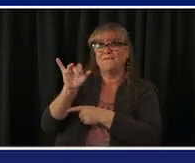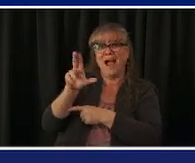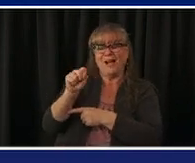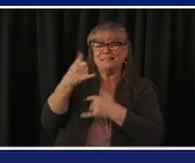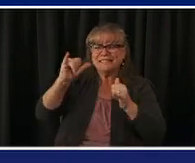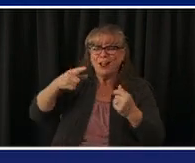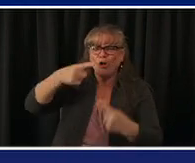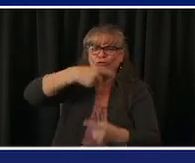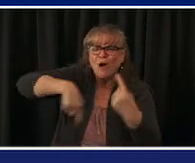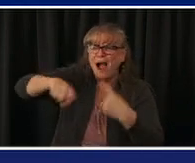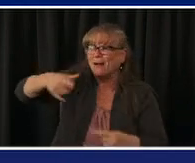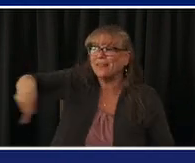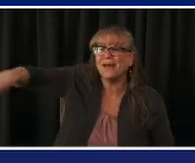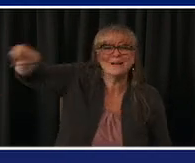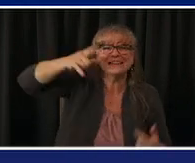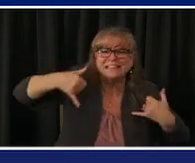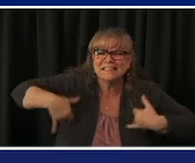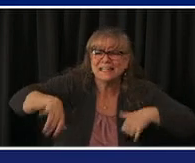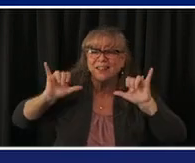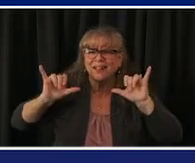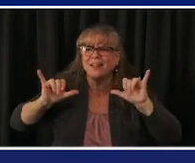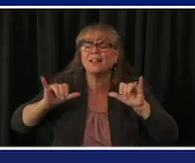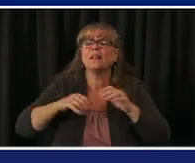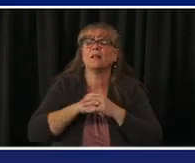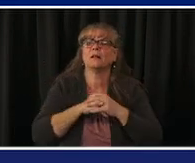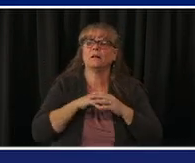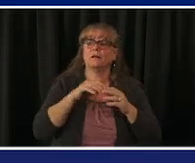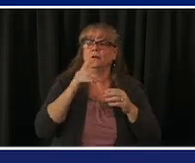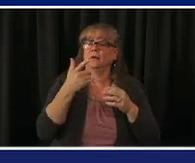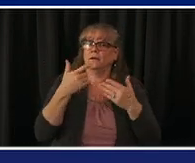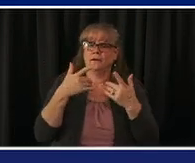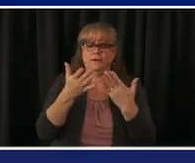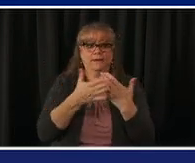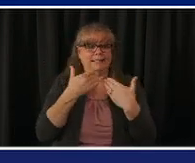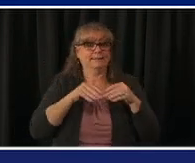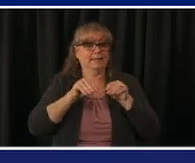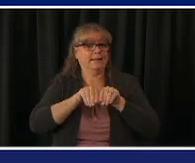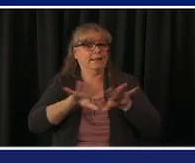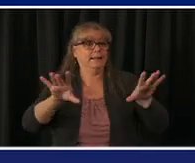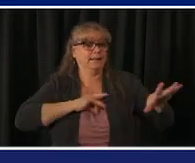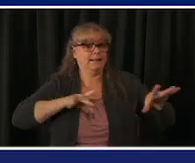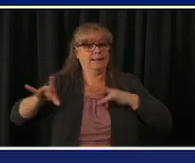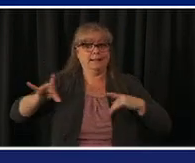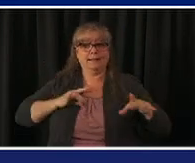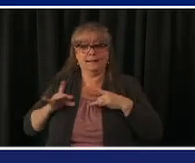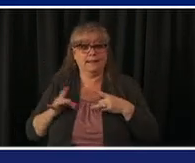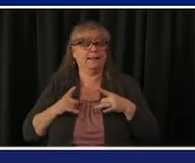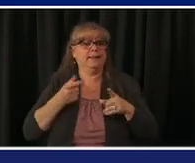very easy to uh to contract and uh we have over 300 coloradans currently in the hospital for it